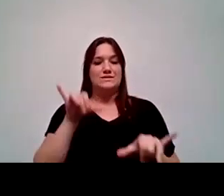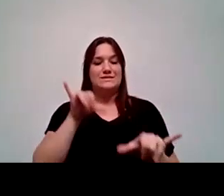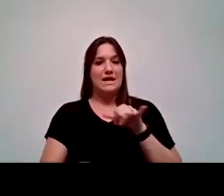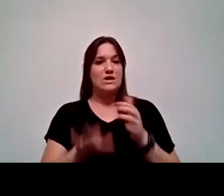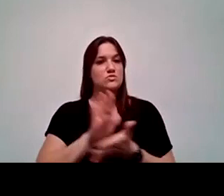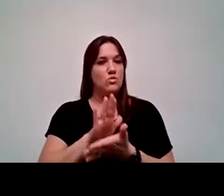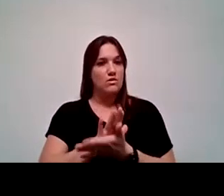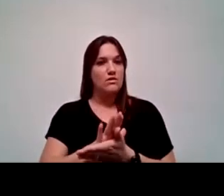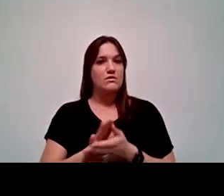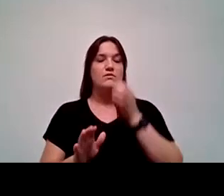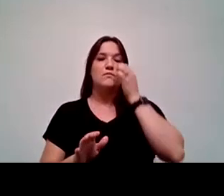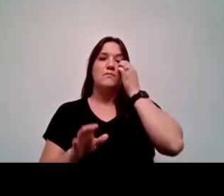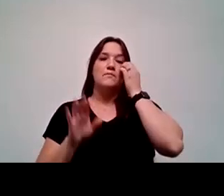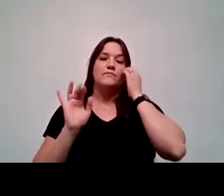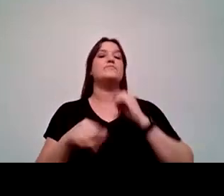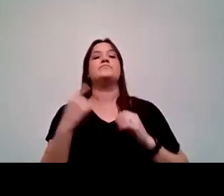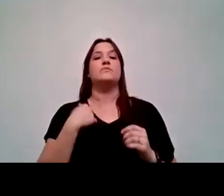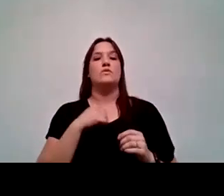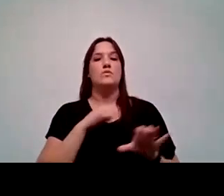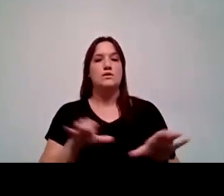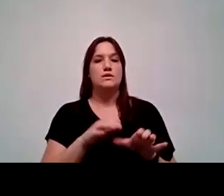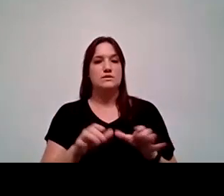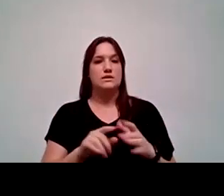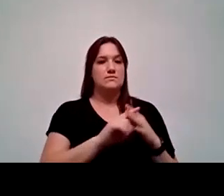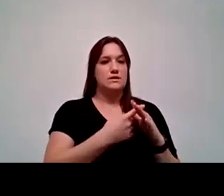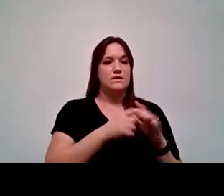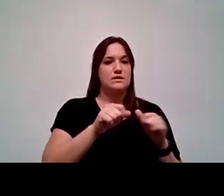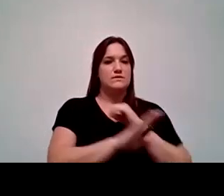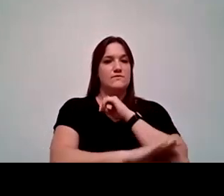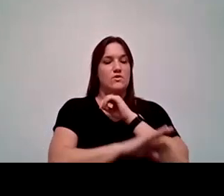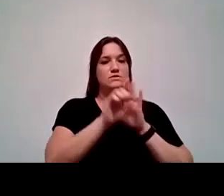So that's something we not only did at the beginning of this fall semester, we're looking for ways